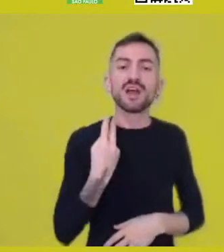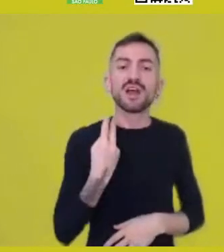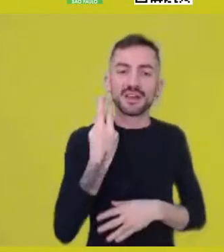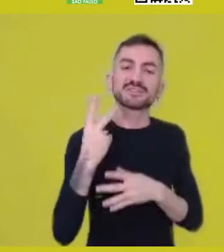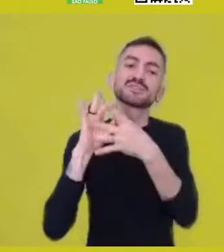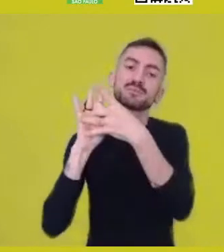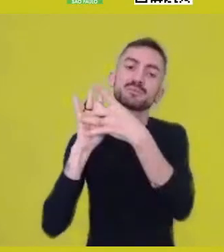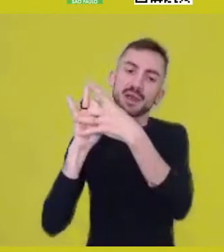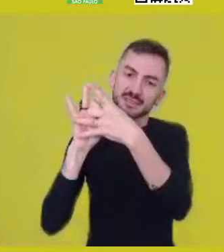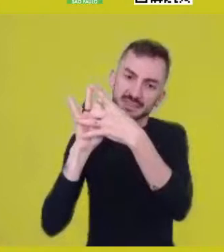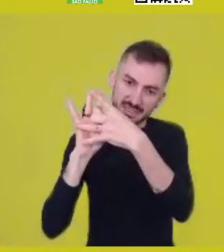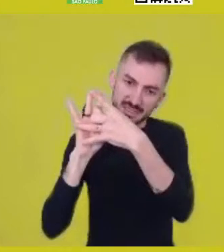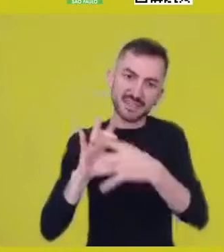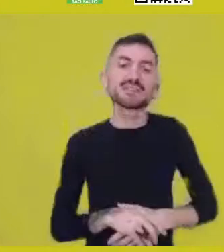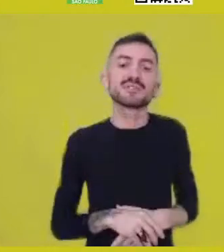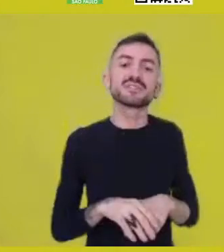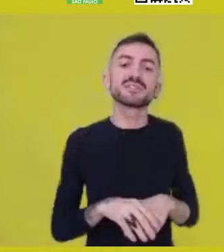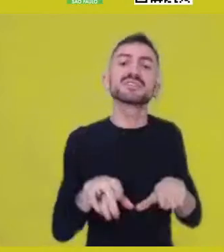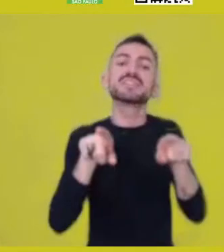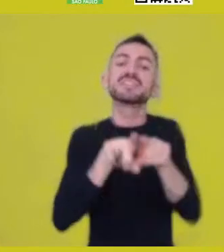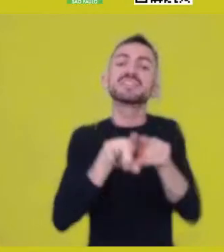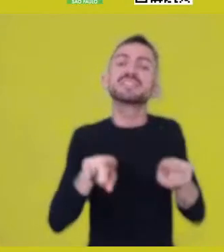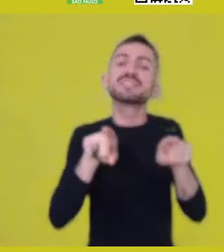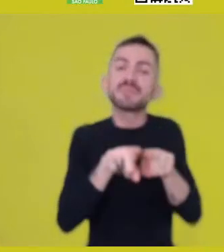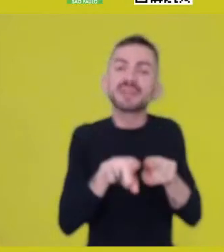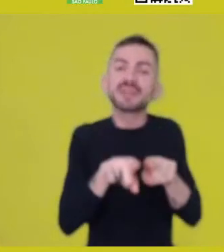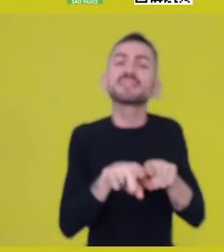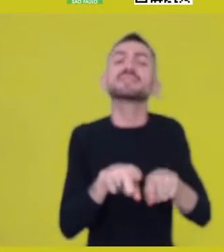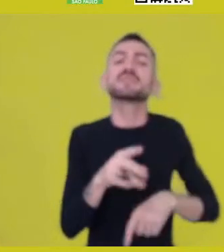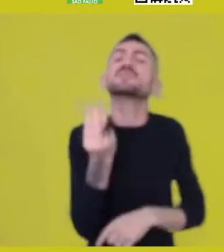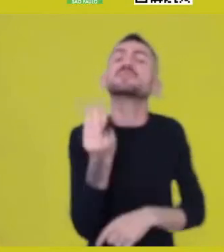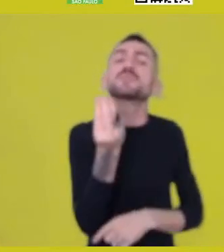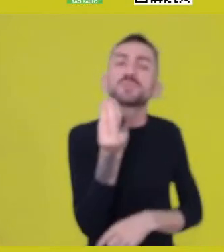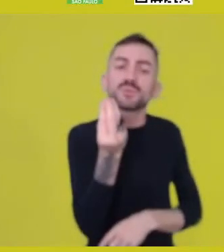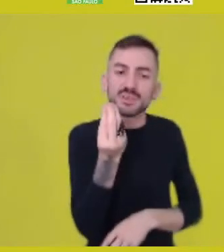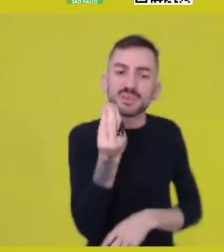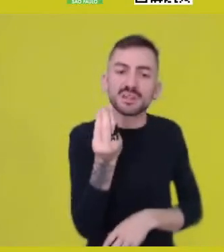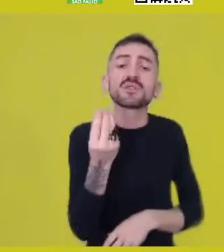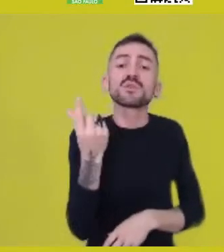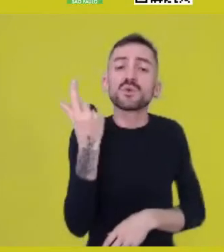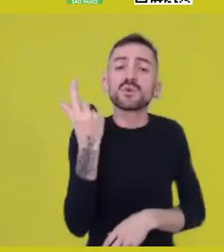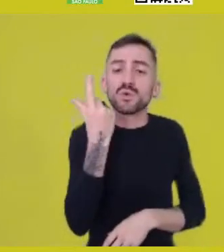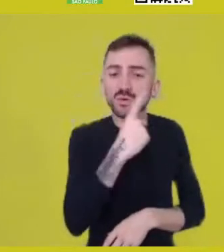and for referencing our excellent conversations,